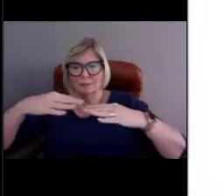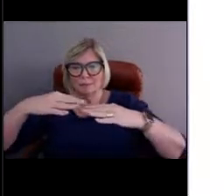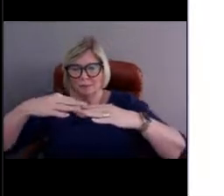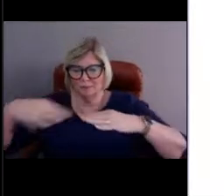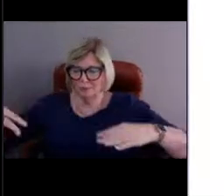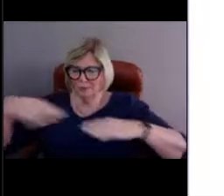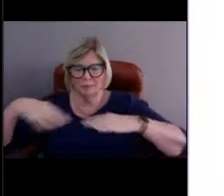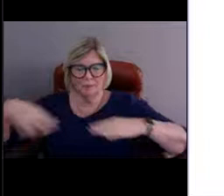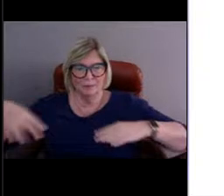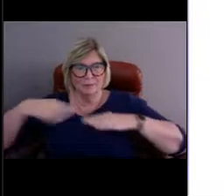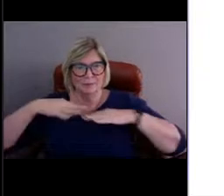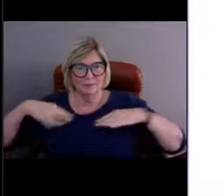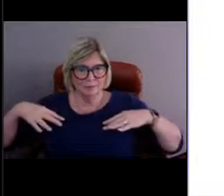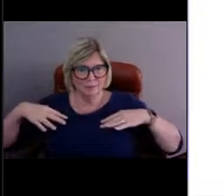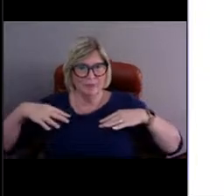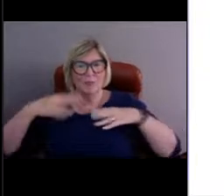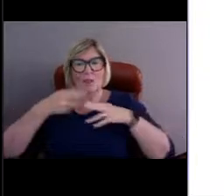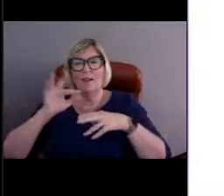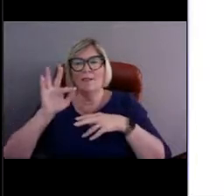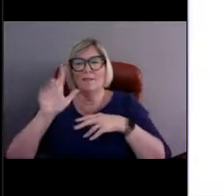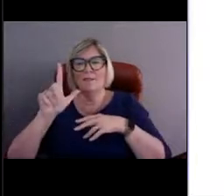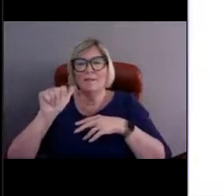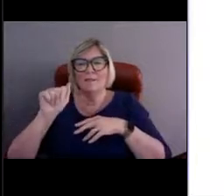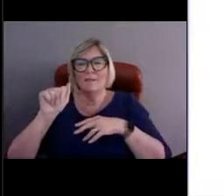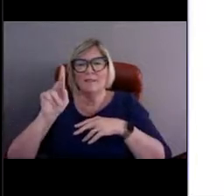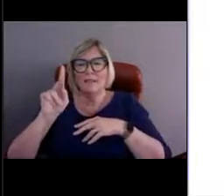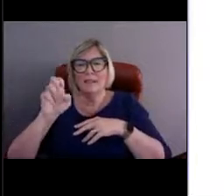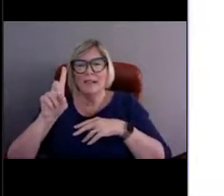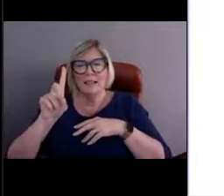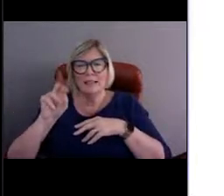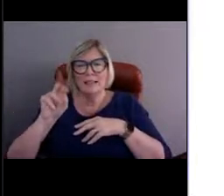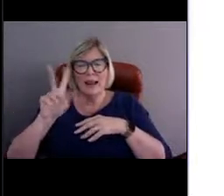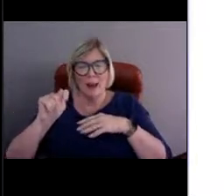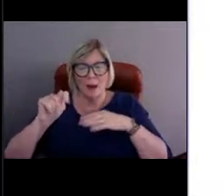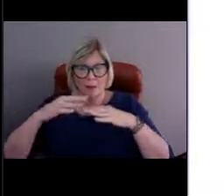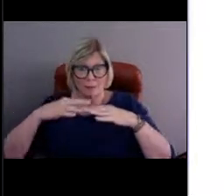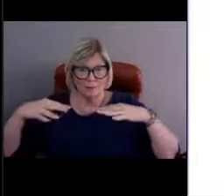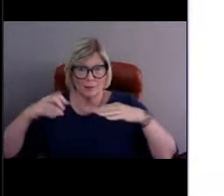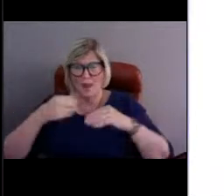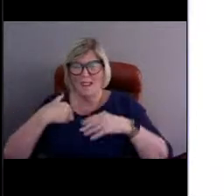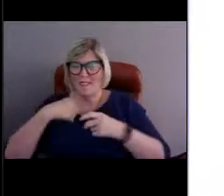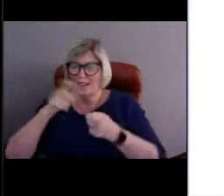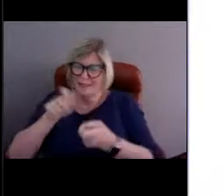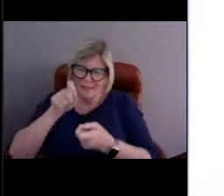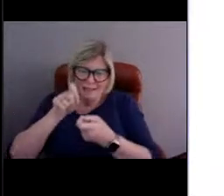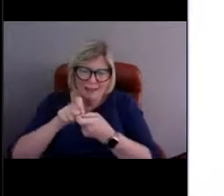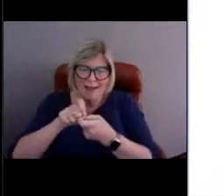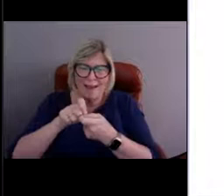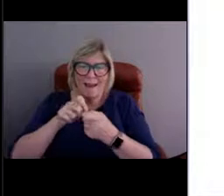and it's spread out that way we have the exact amount of rope that we need for the particular station.